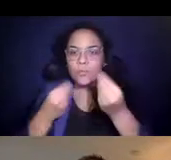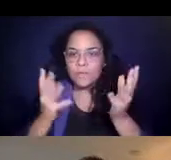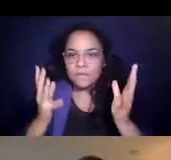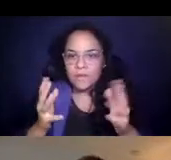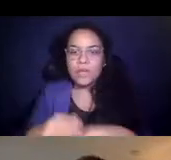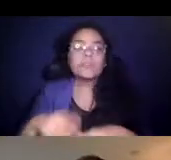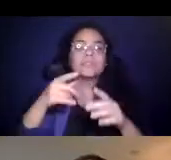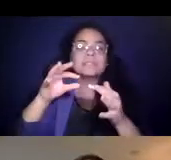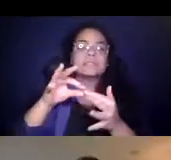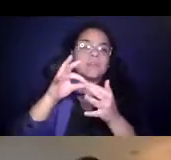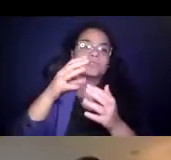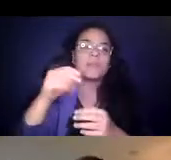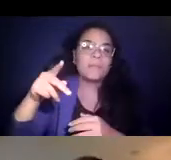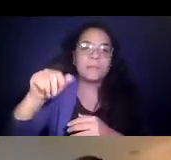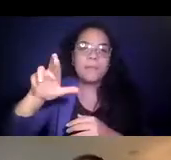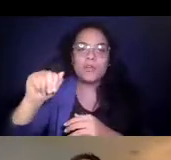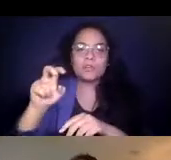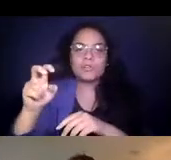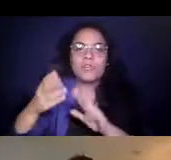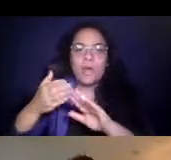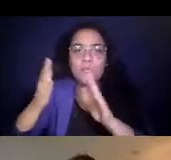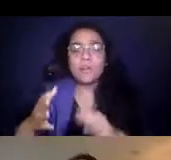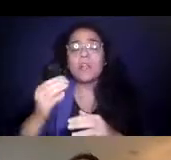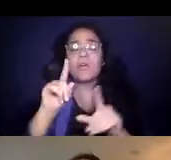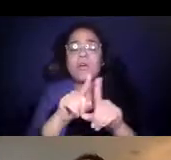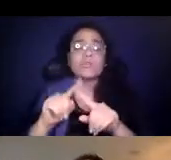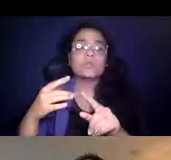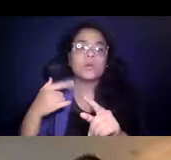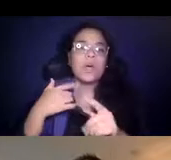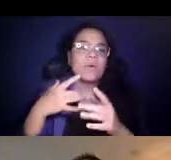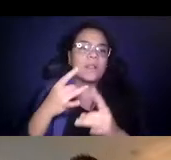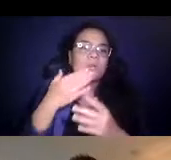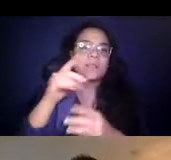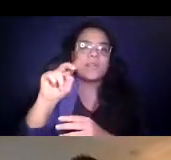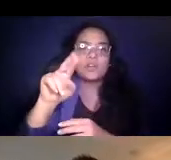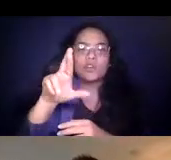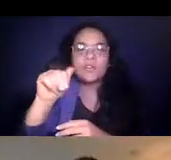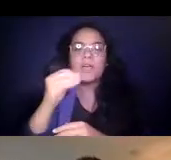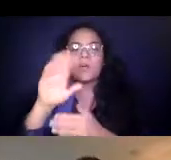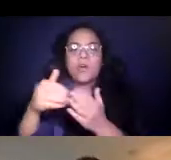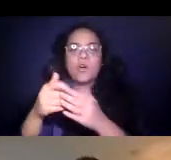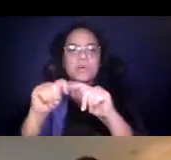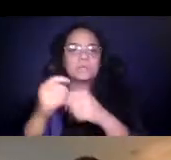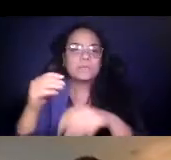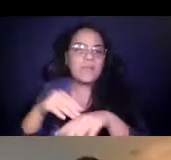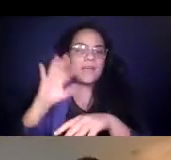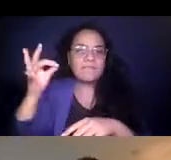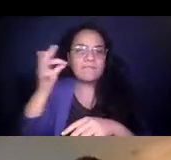in paratransit operators, and I would like to thank Nuria and the entire team at the 14:17:31 Federal Transportation Administration.